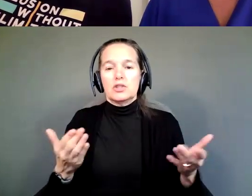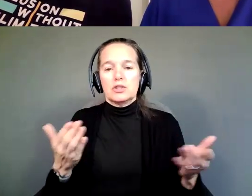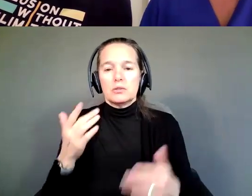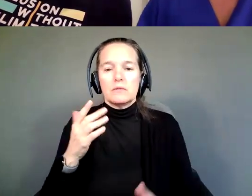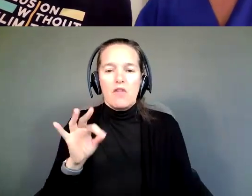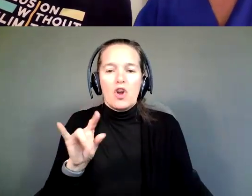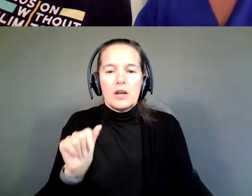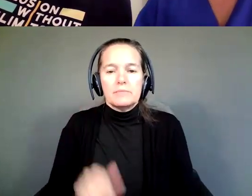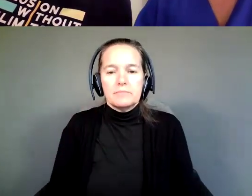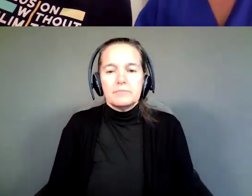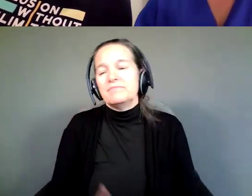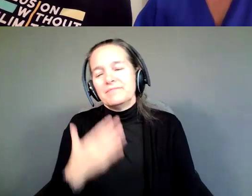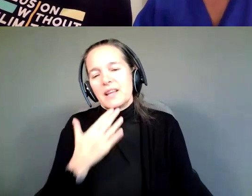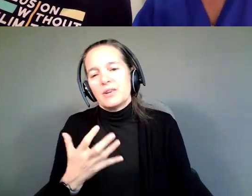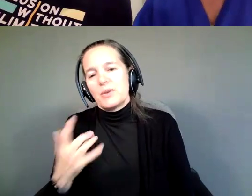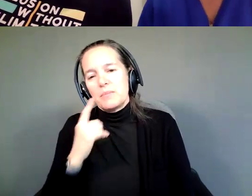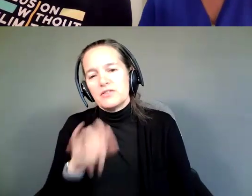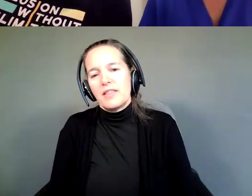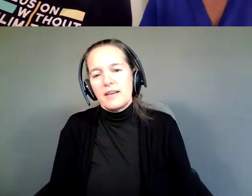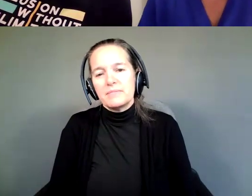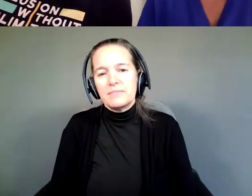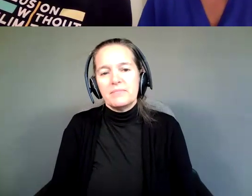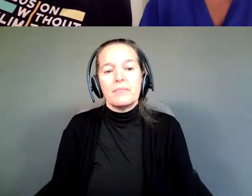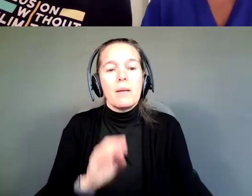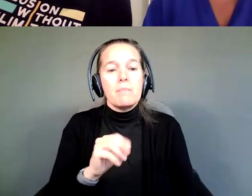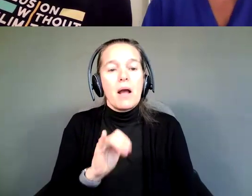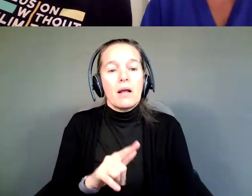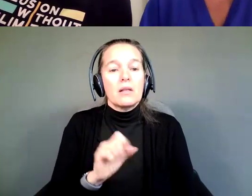Thank you so much for that. Sure. Michael and Sheila, what about you?